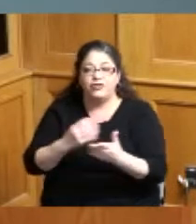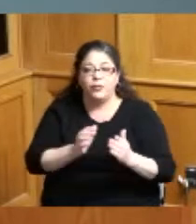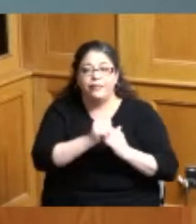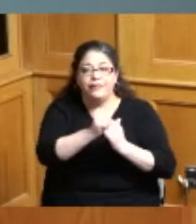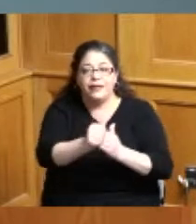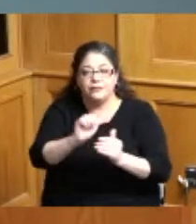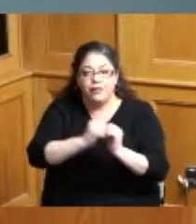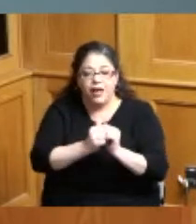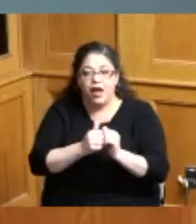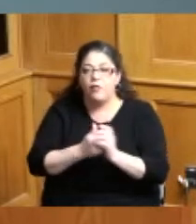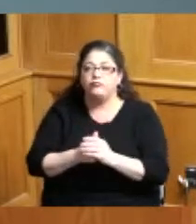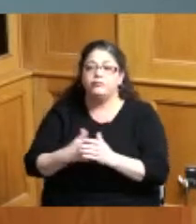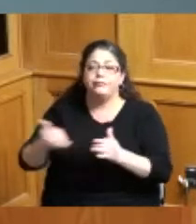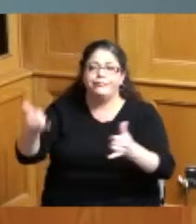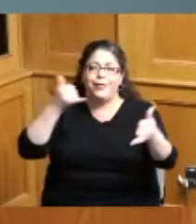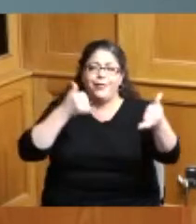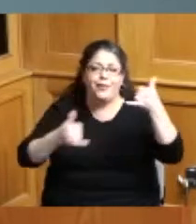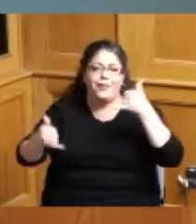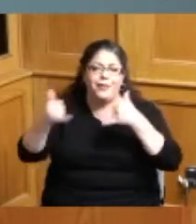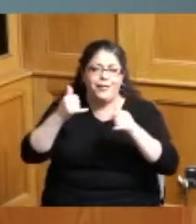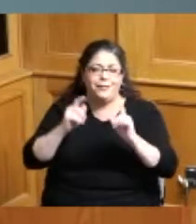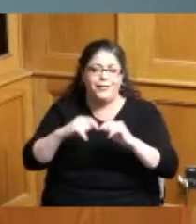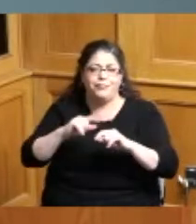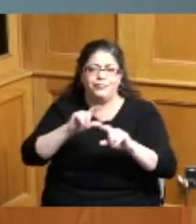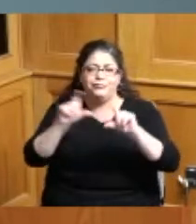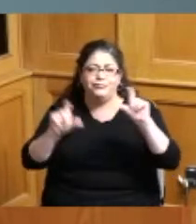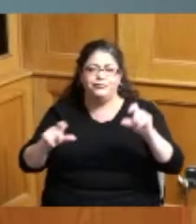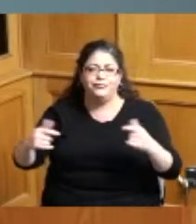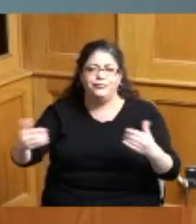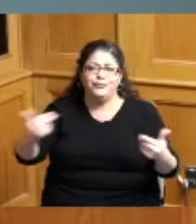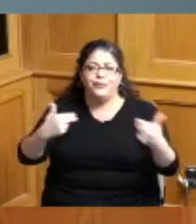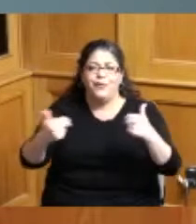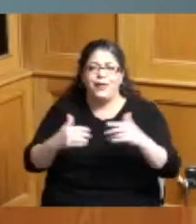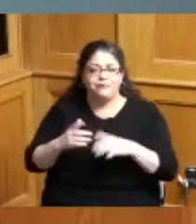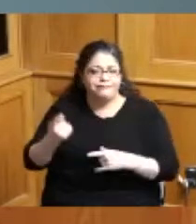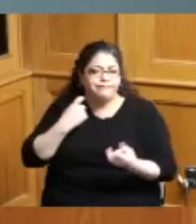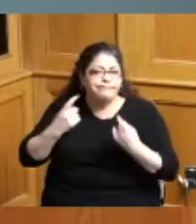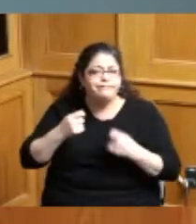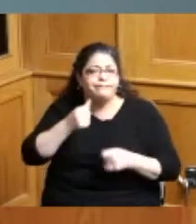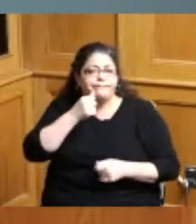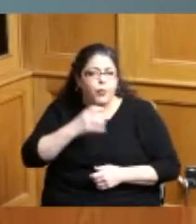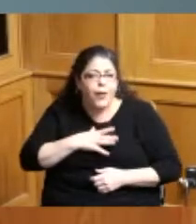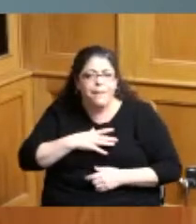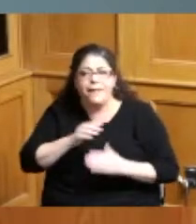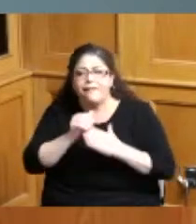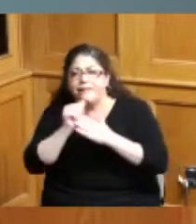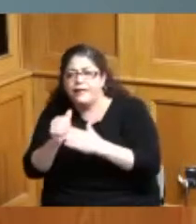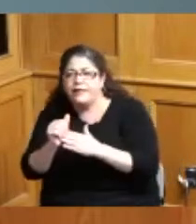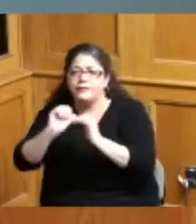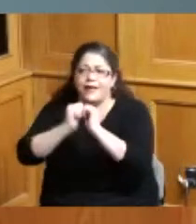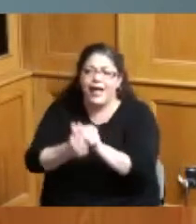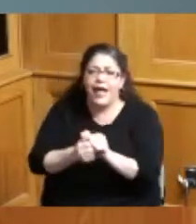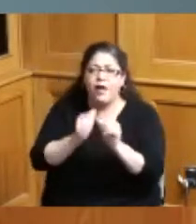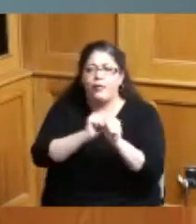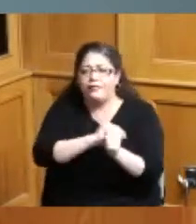call-ins from all over Ohio questions about women and leadership and with this pandemic and where